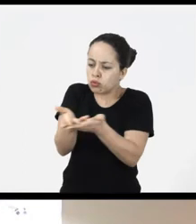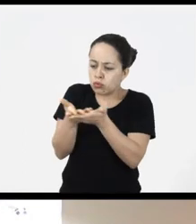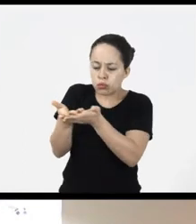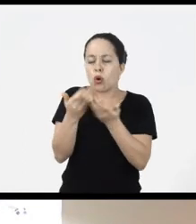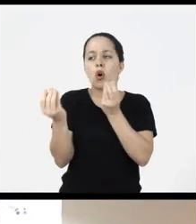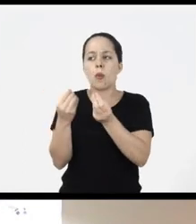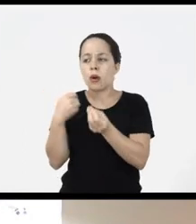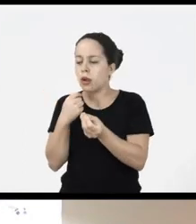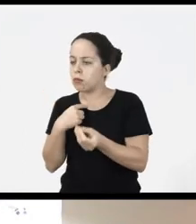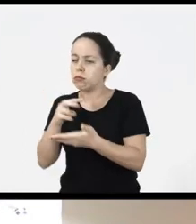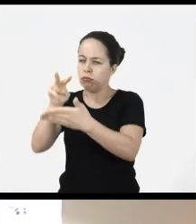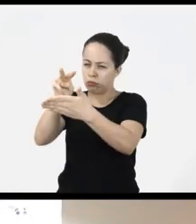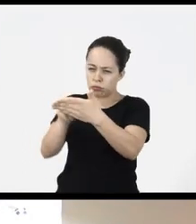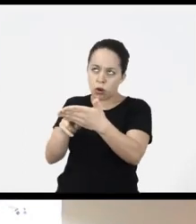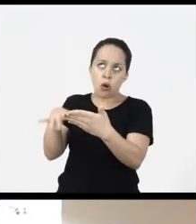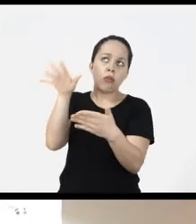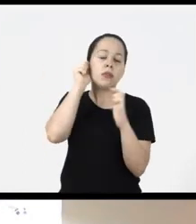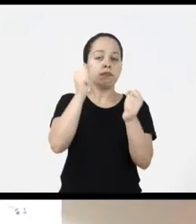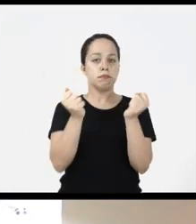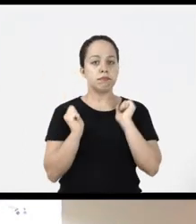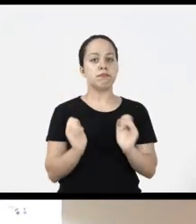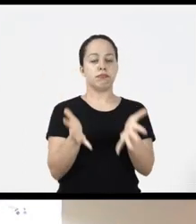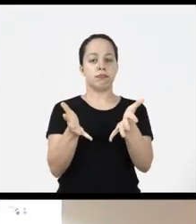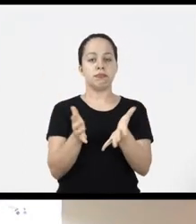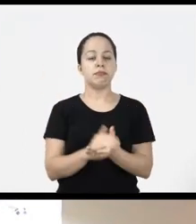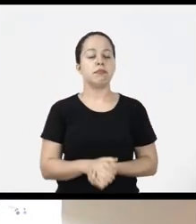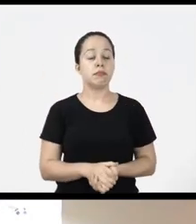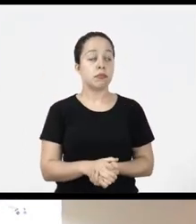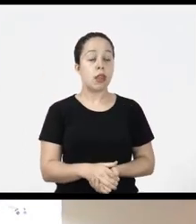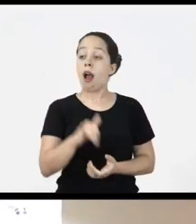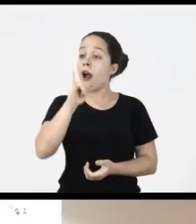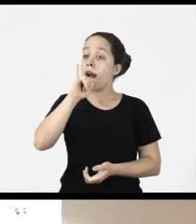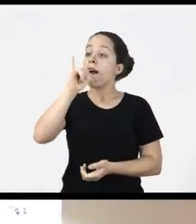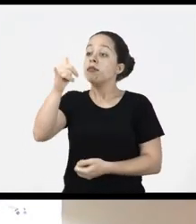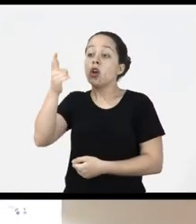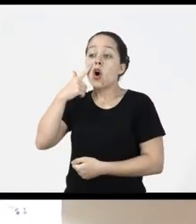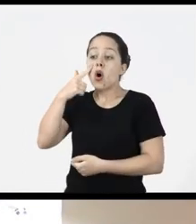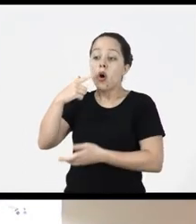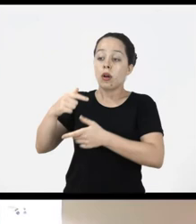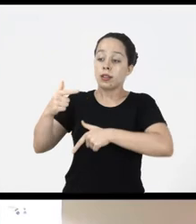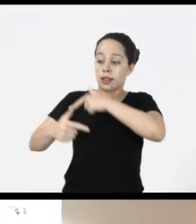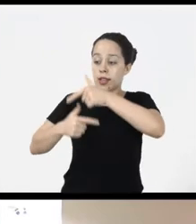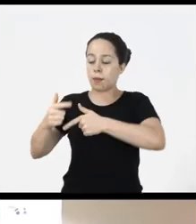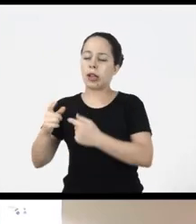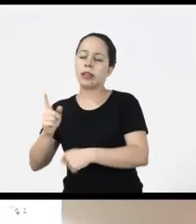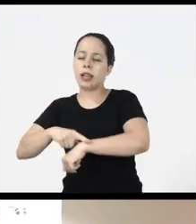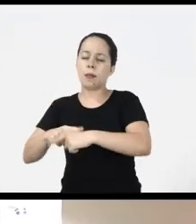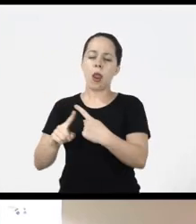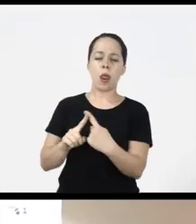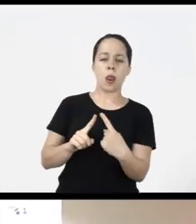relation to what they will signal inform in advance the duration of the activity in an important virtual room